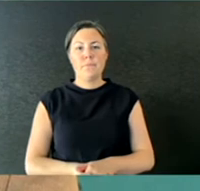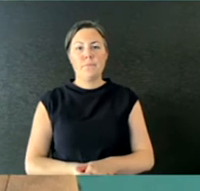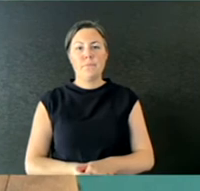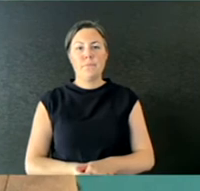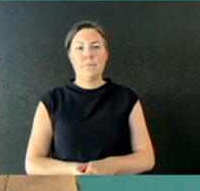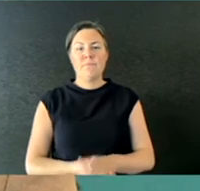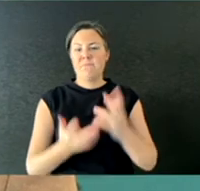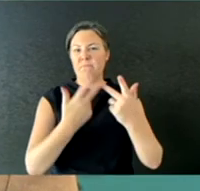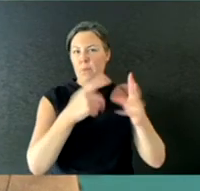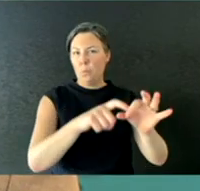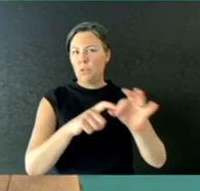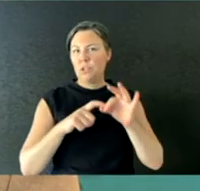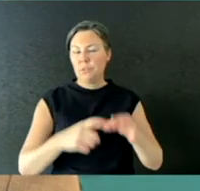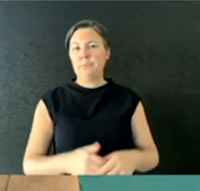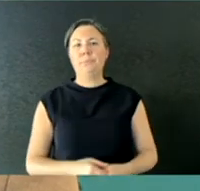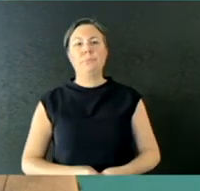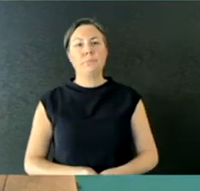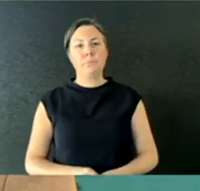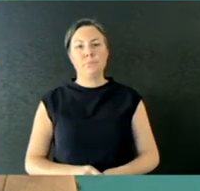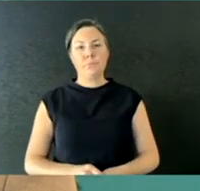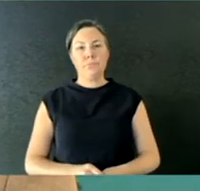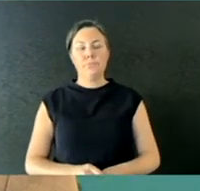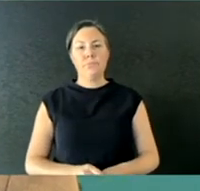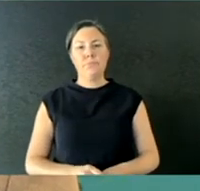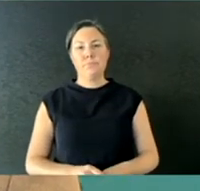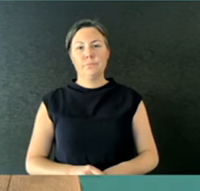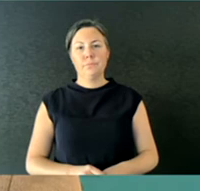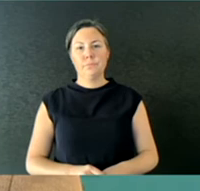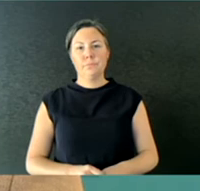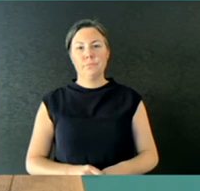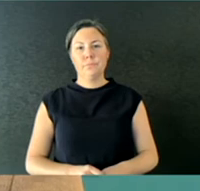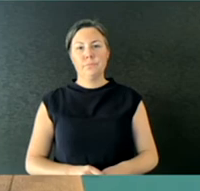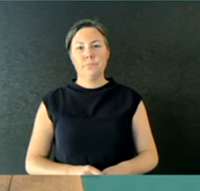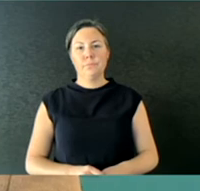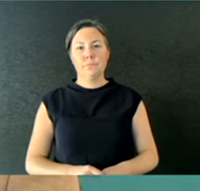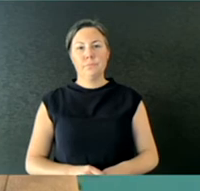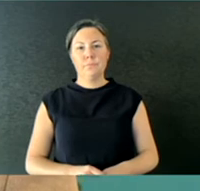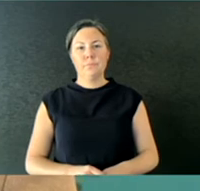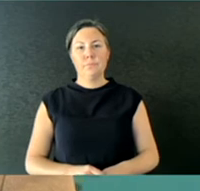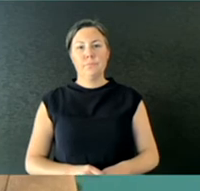hard to tell which of the restrictions … successful in suppressing the virus because they'd come in all so quickly at the same time.